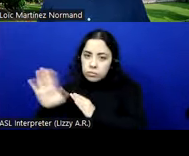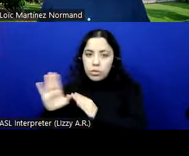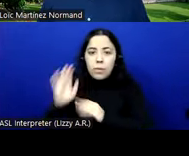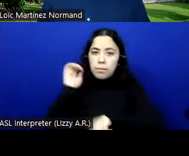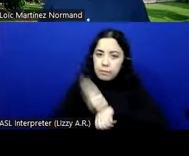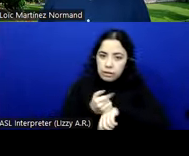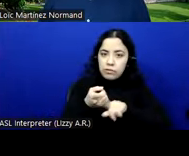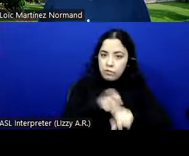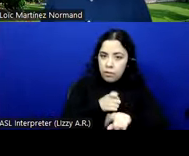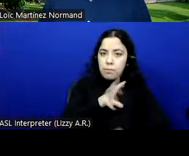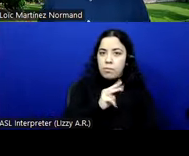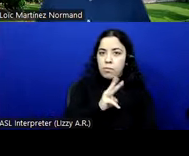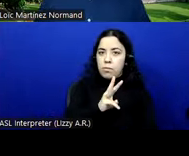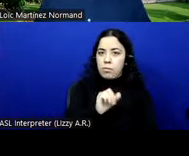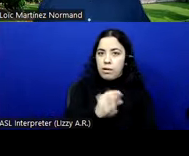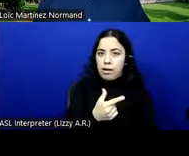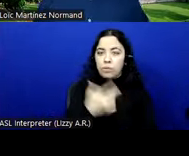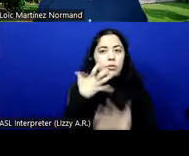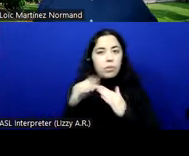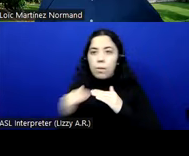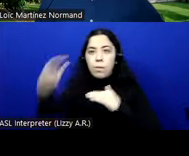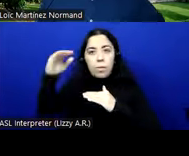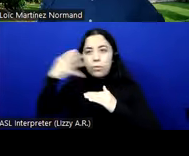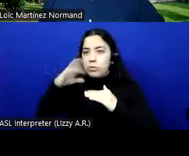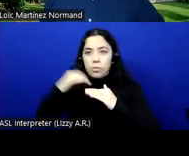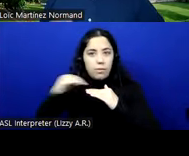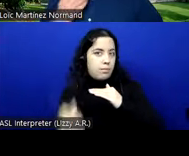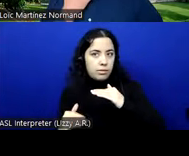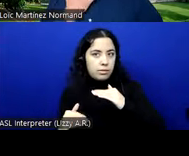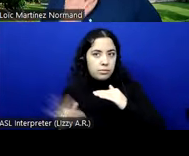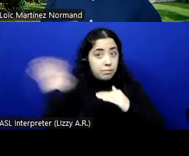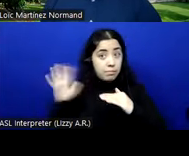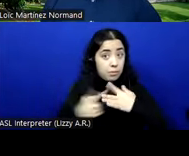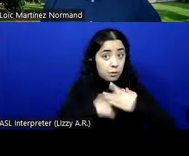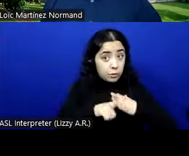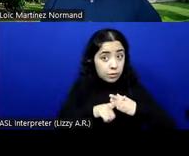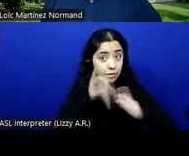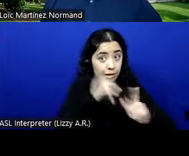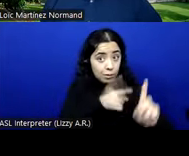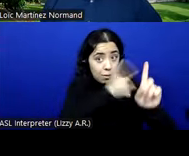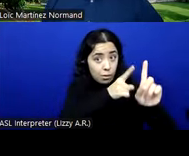and nothing less. That was the purpose. But then another thing happened and the